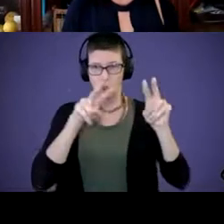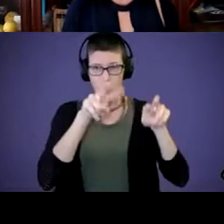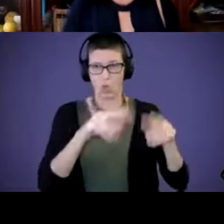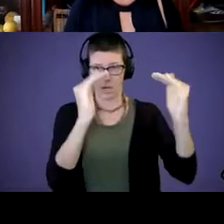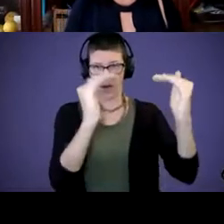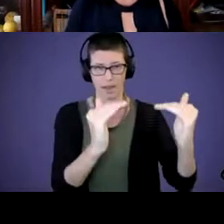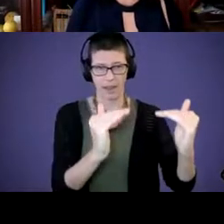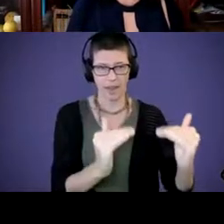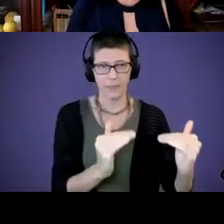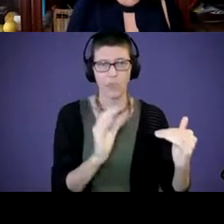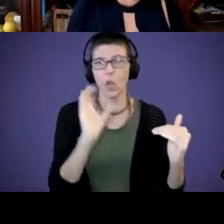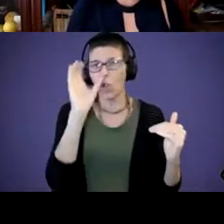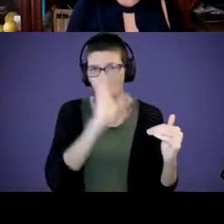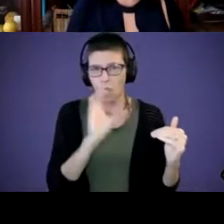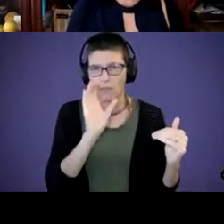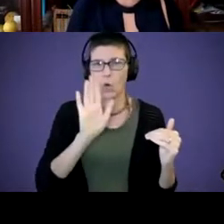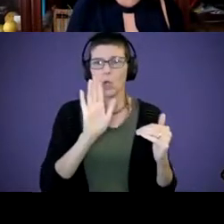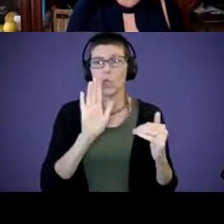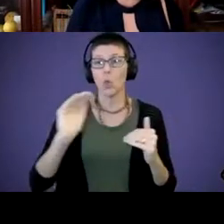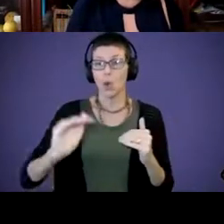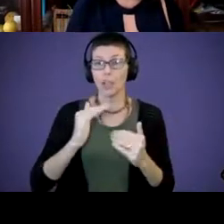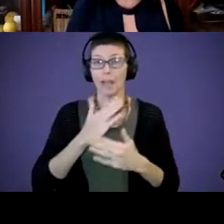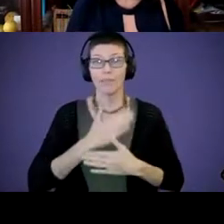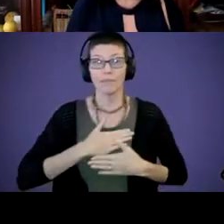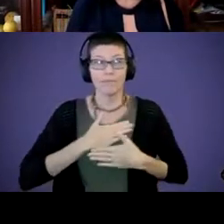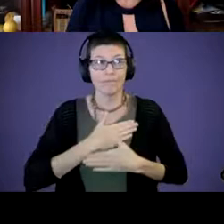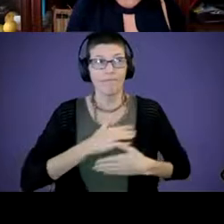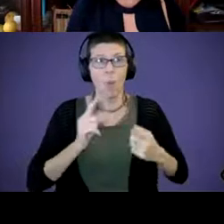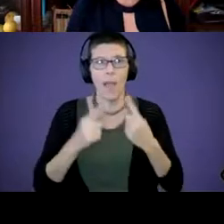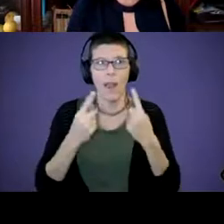child's pleasure in accomplishing new things. And let him or her know that it brings you